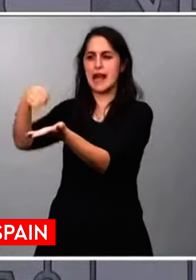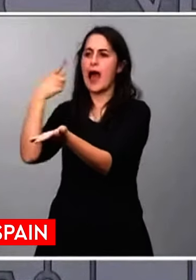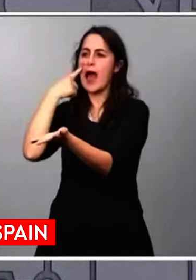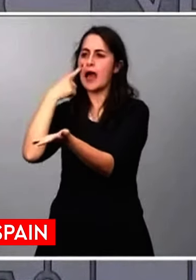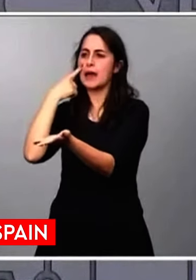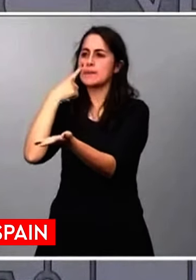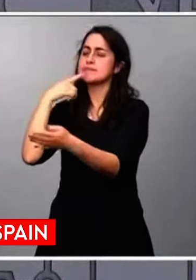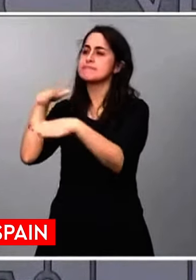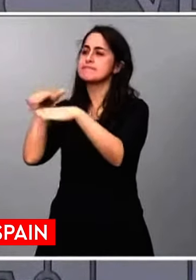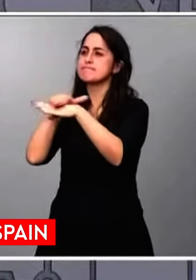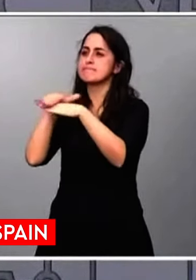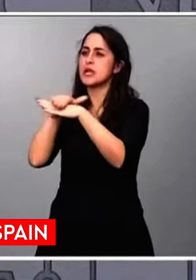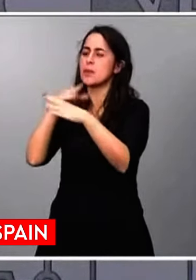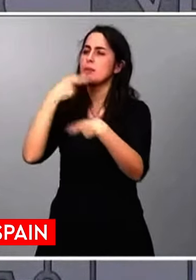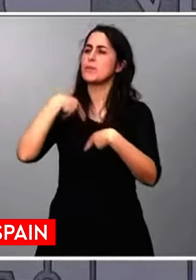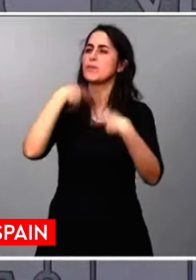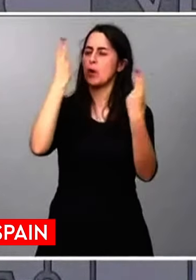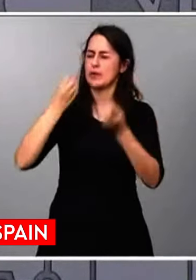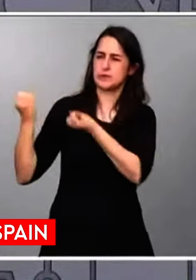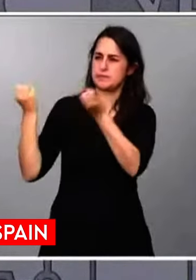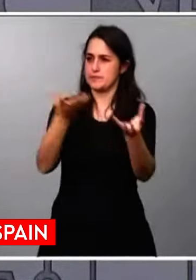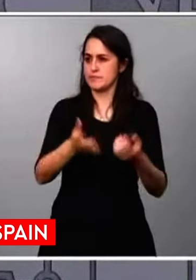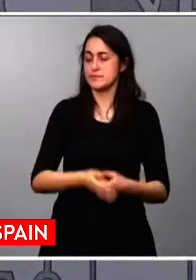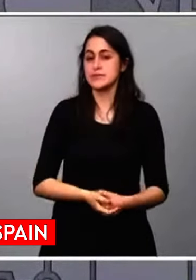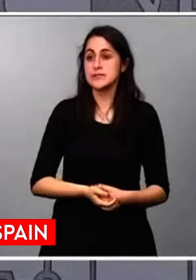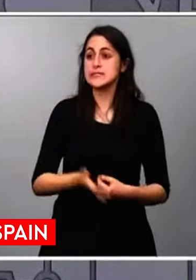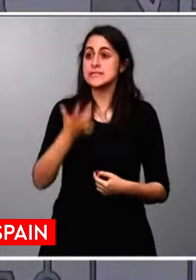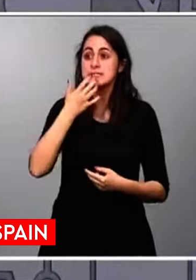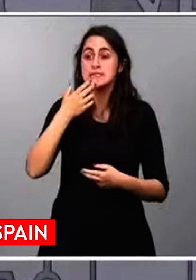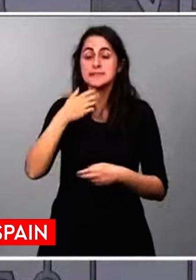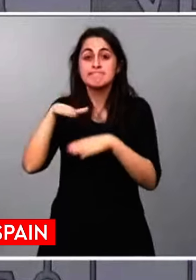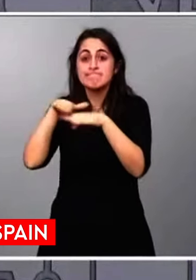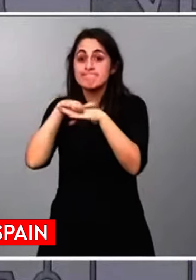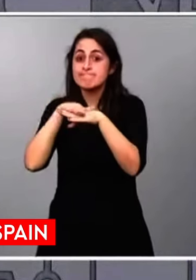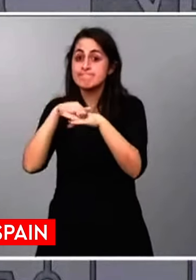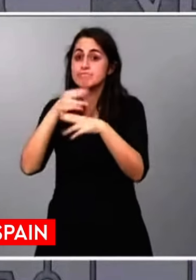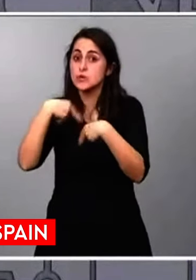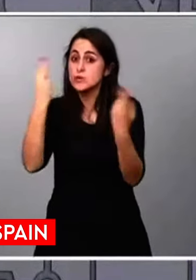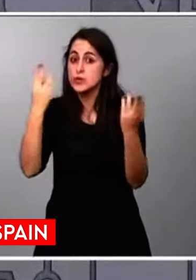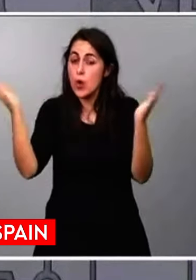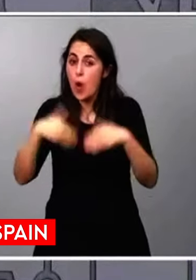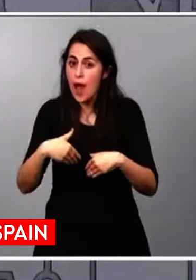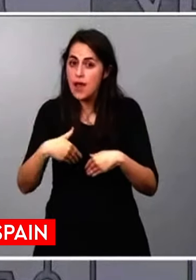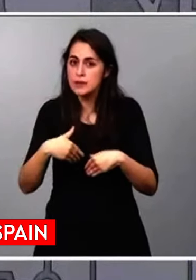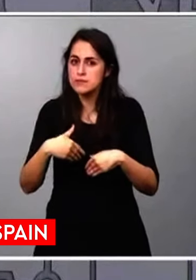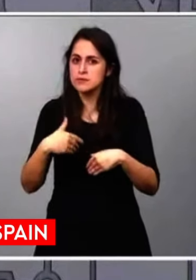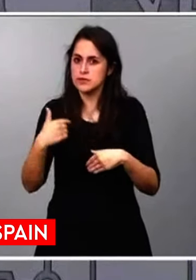If these apologies are not made, we will take all the measures we believe